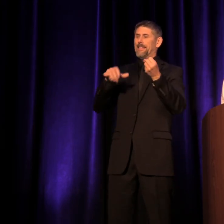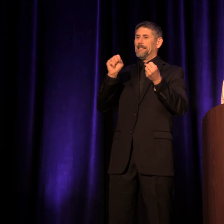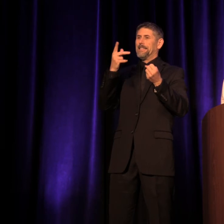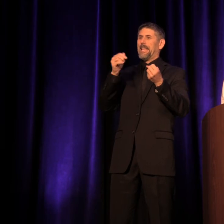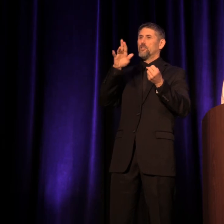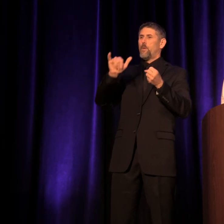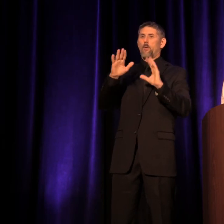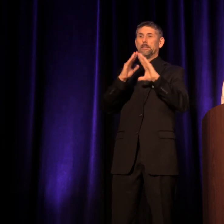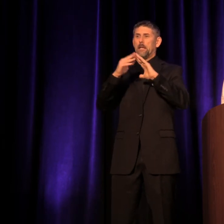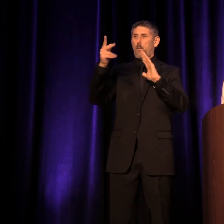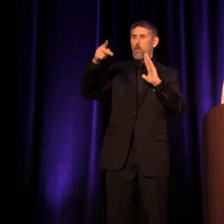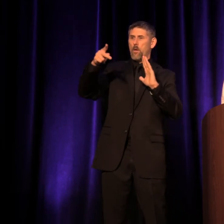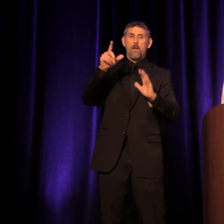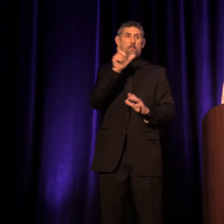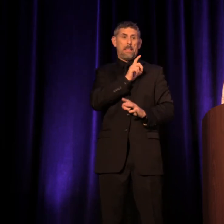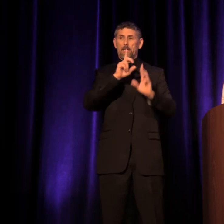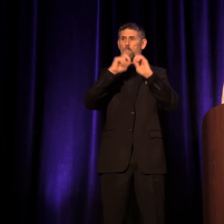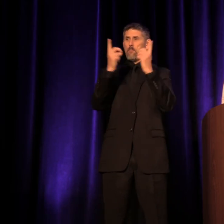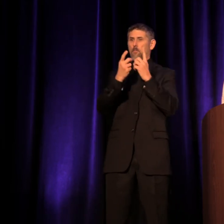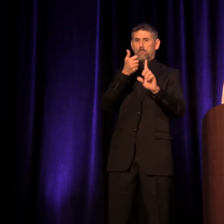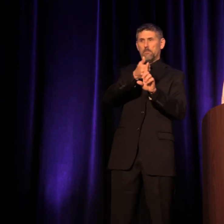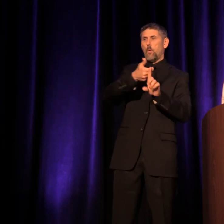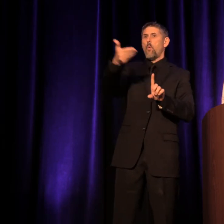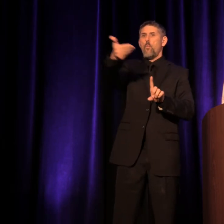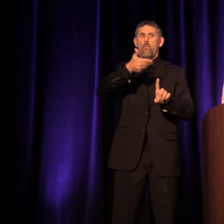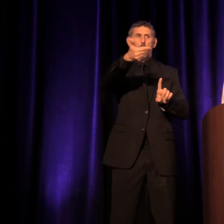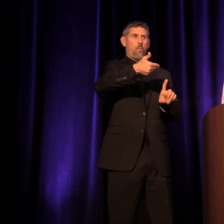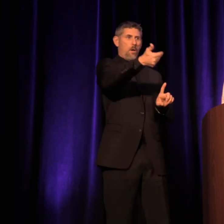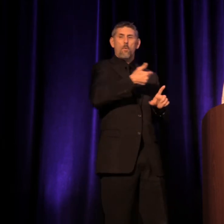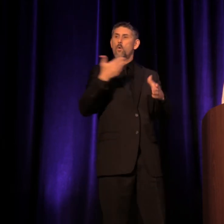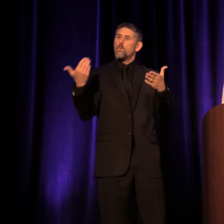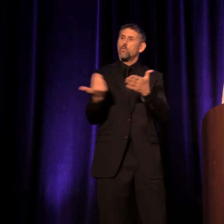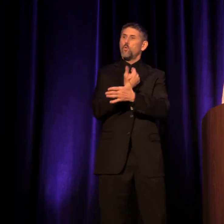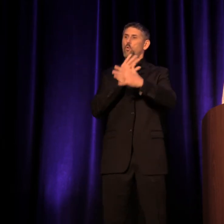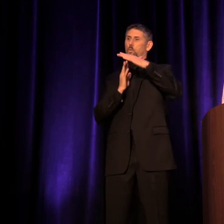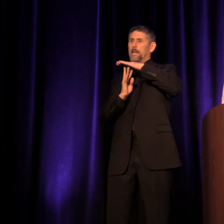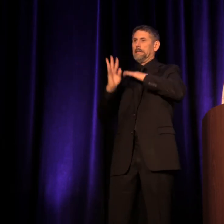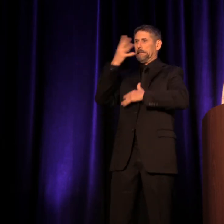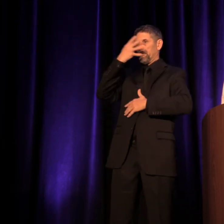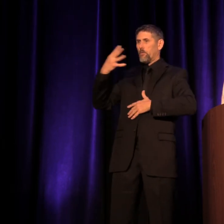where police departments personally welcome new immigrants to the community.